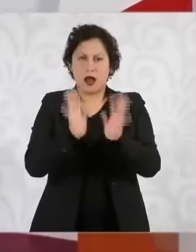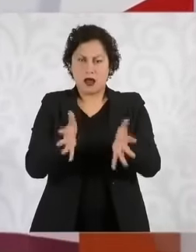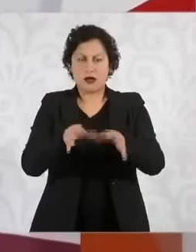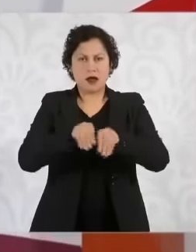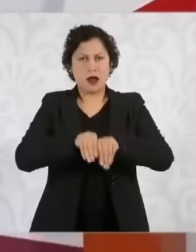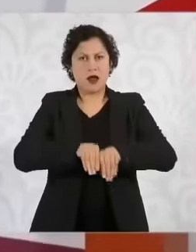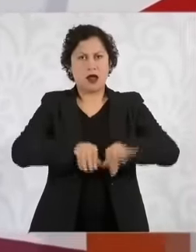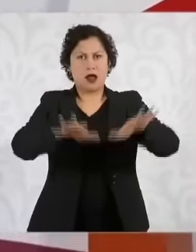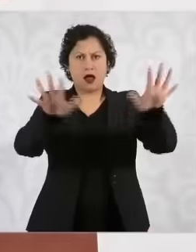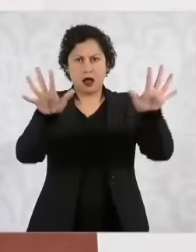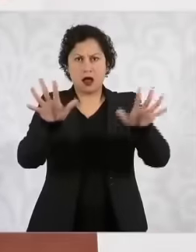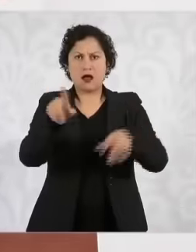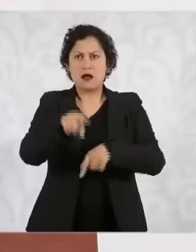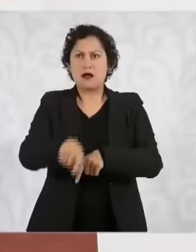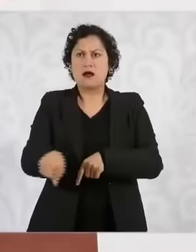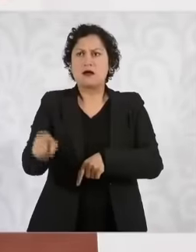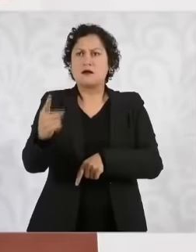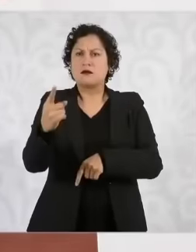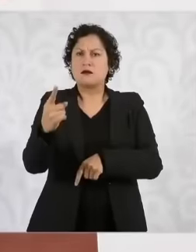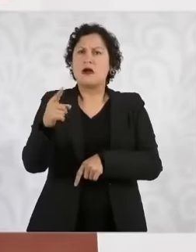Through a Millennium media, her